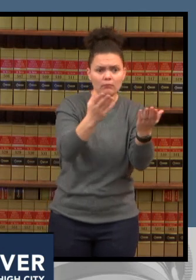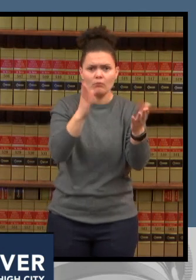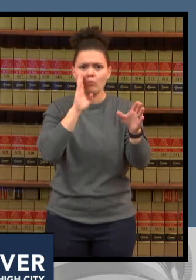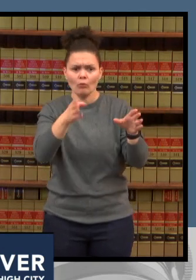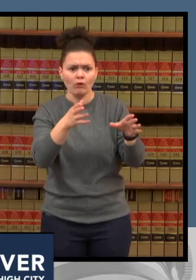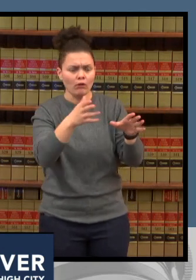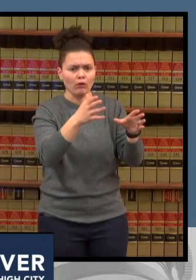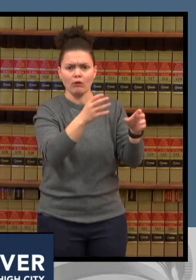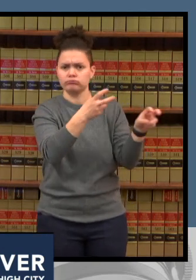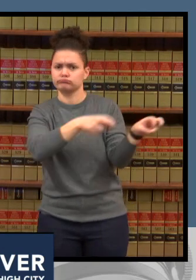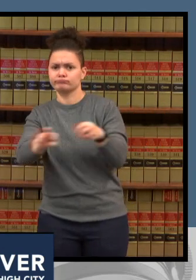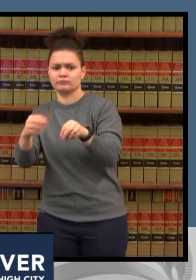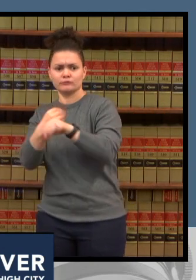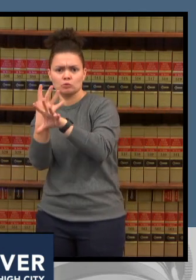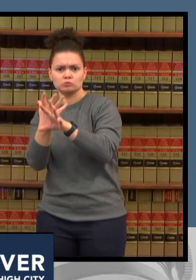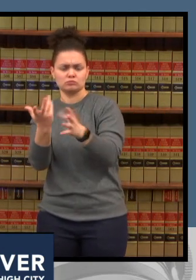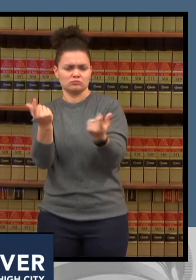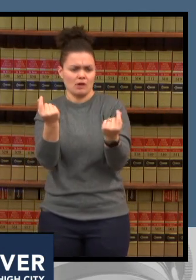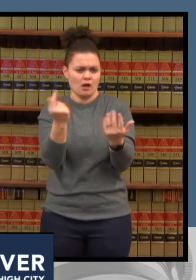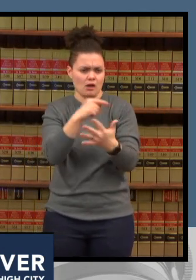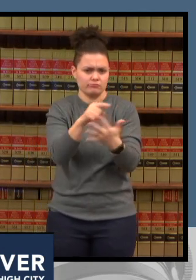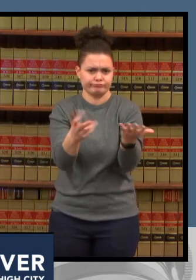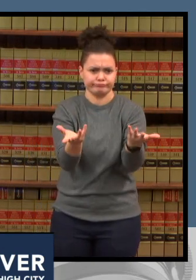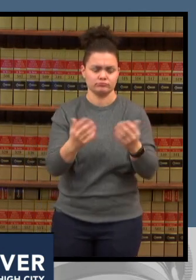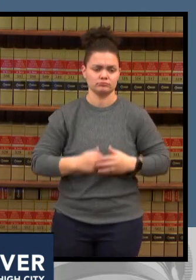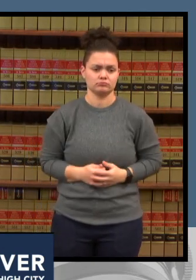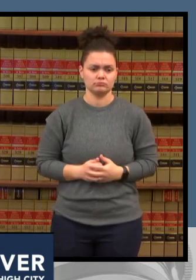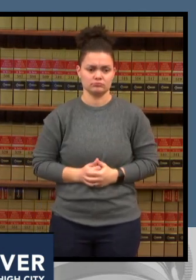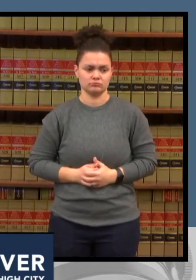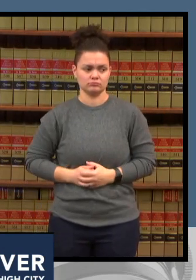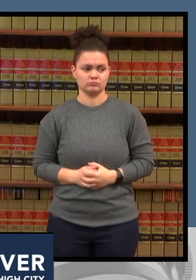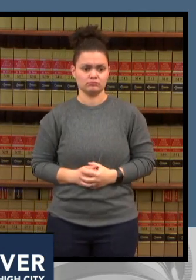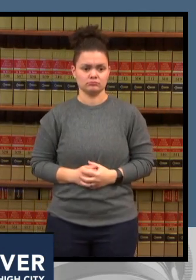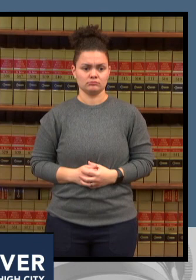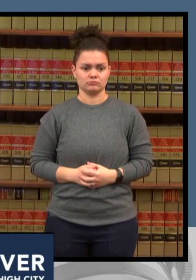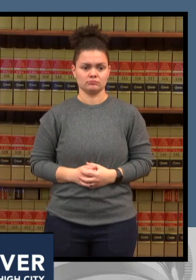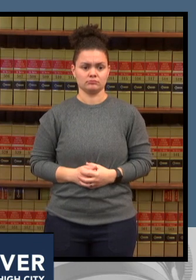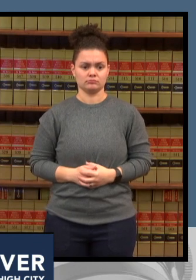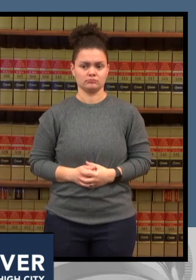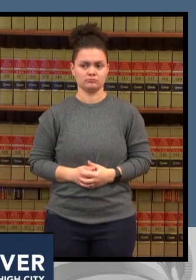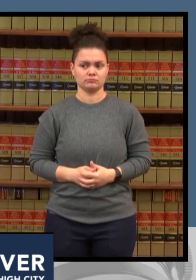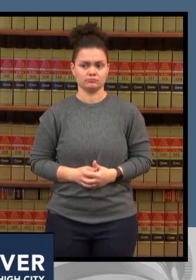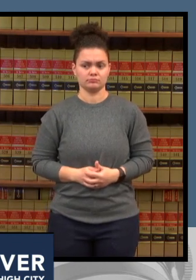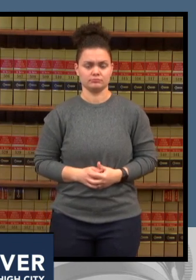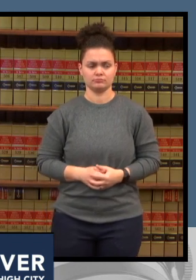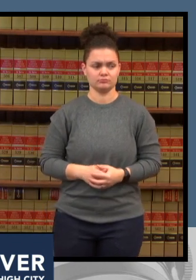bob mcdonnell yeah thank you i think every question is there yeah the positivity rate